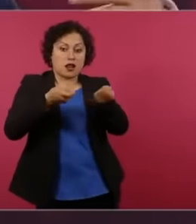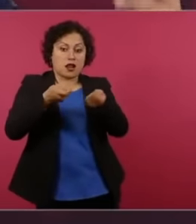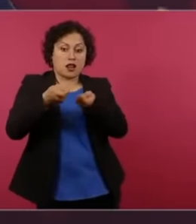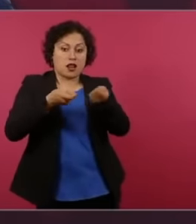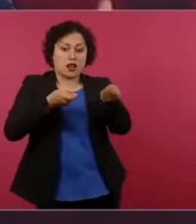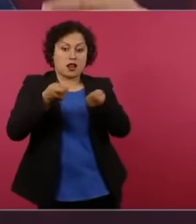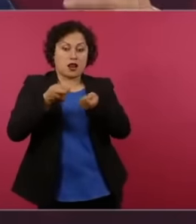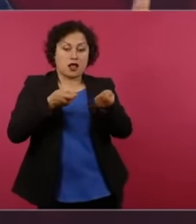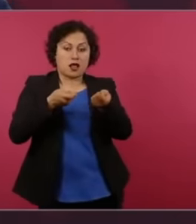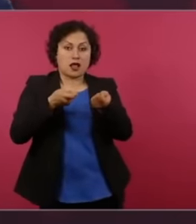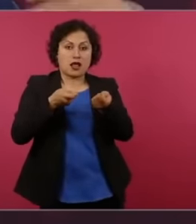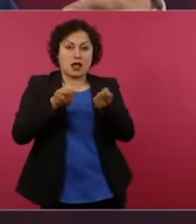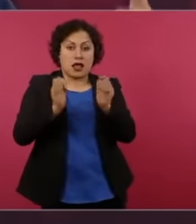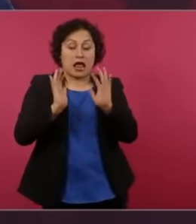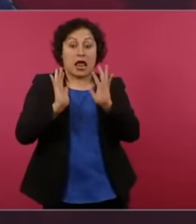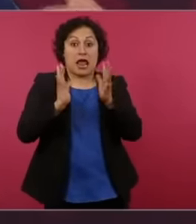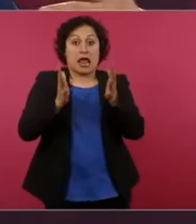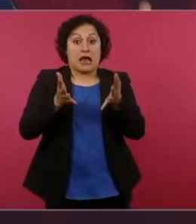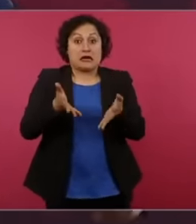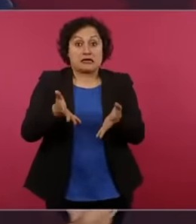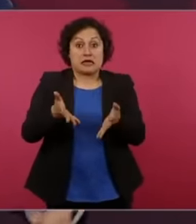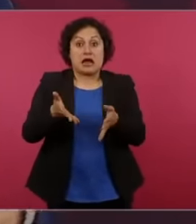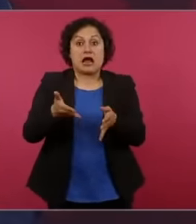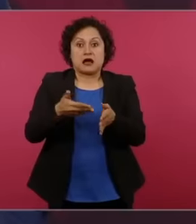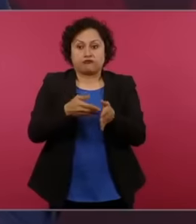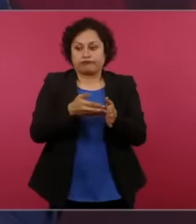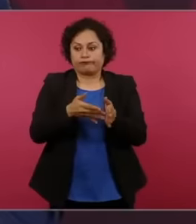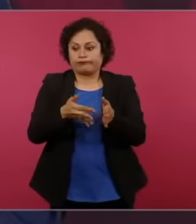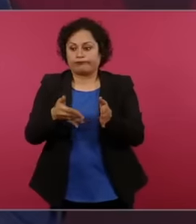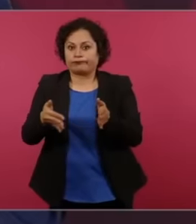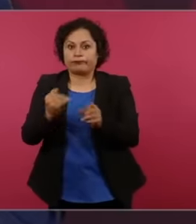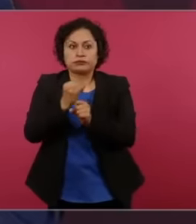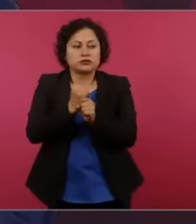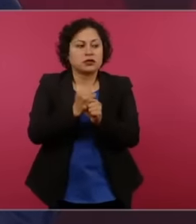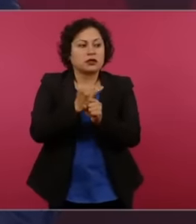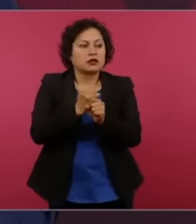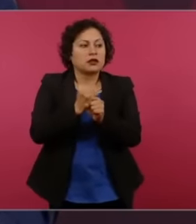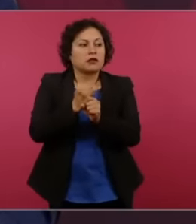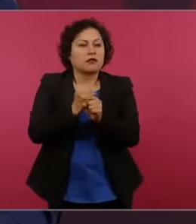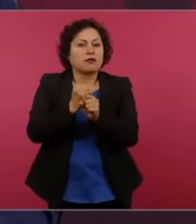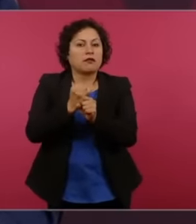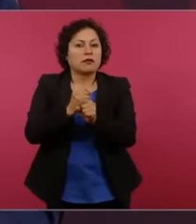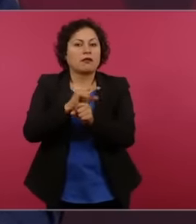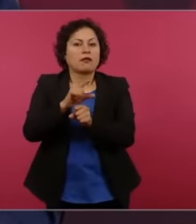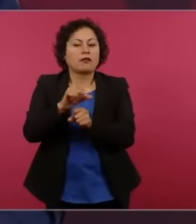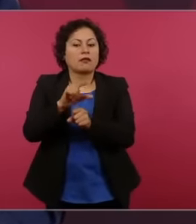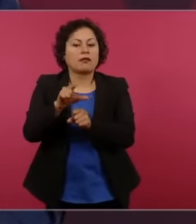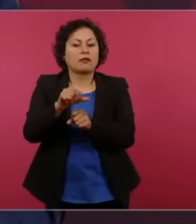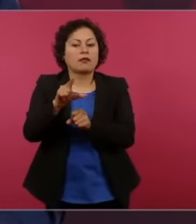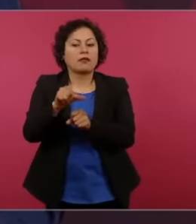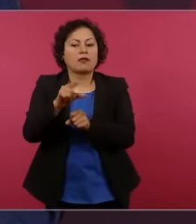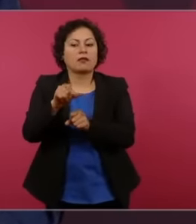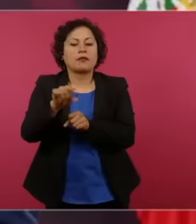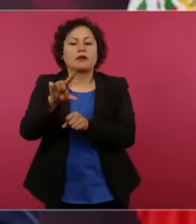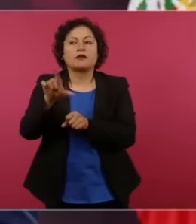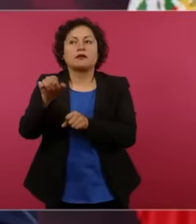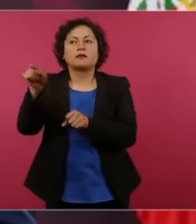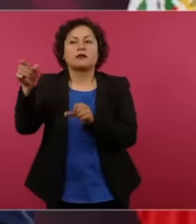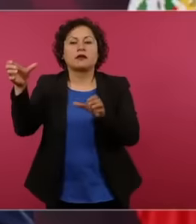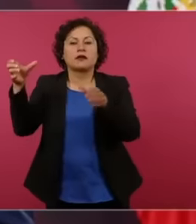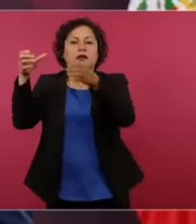paid for everything as if it were an